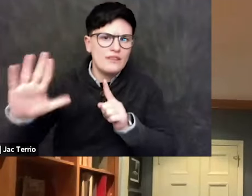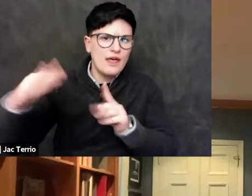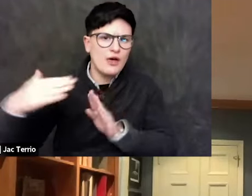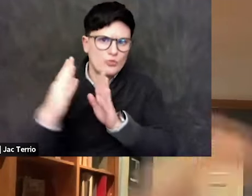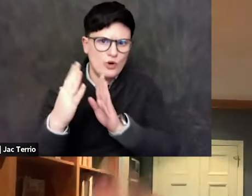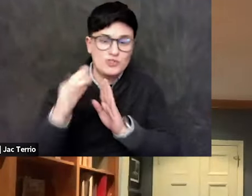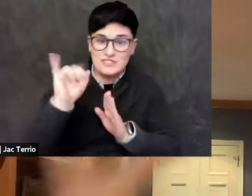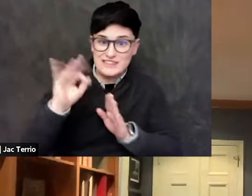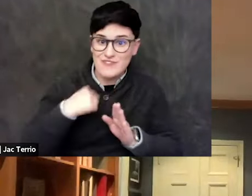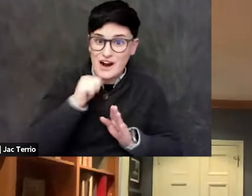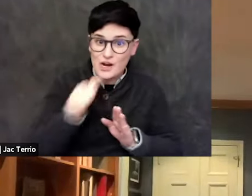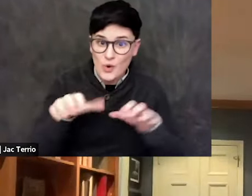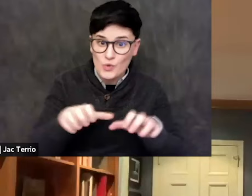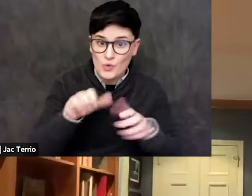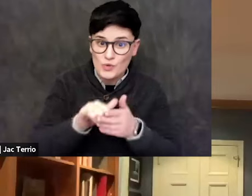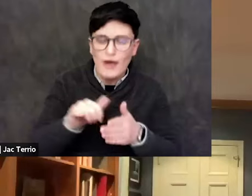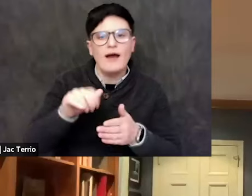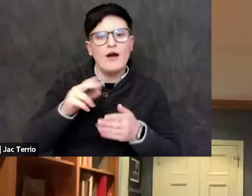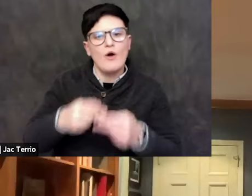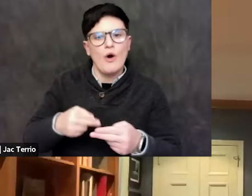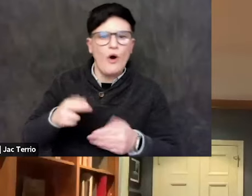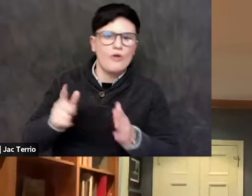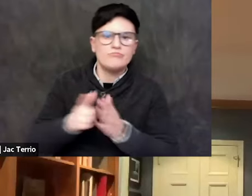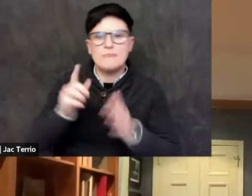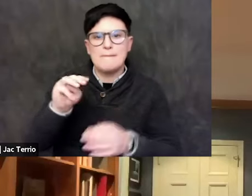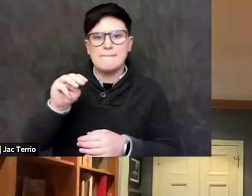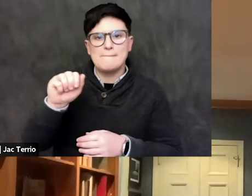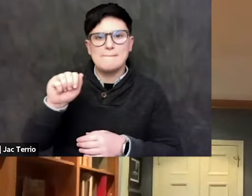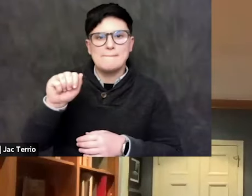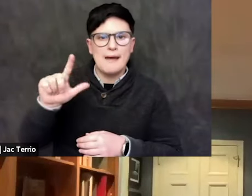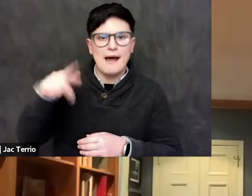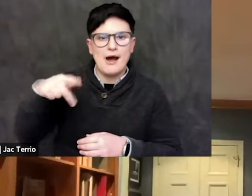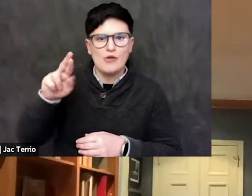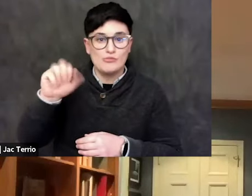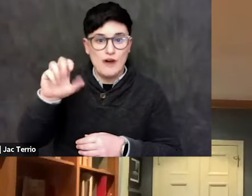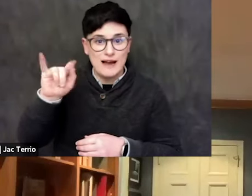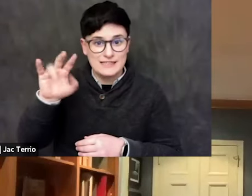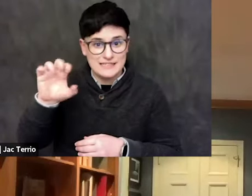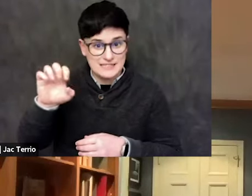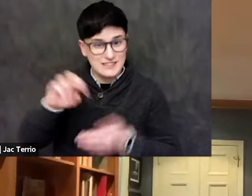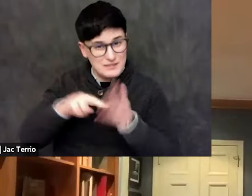So the more you make it as an educational good to have the emotional capacity and the intellectual curiosity,